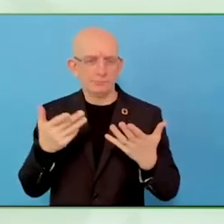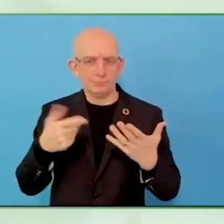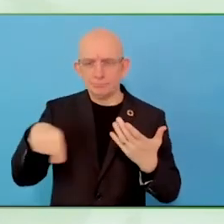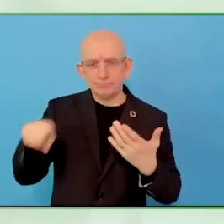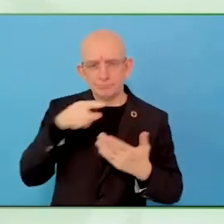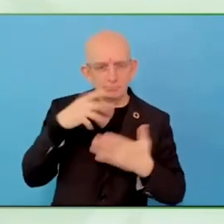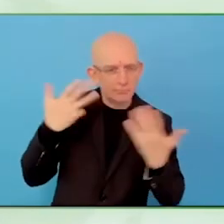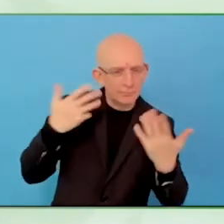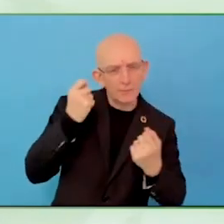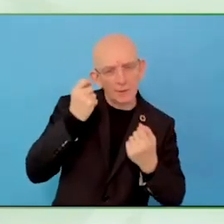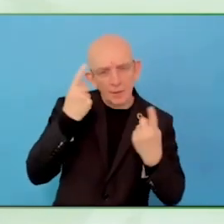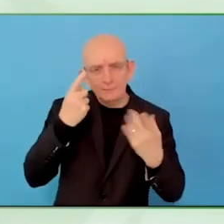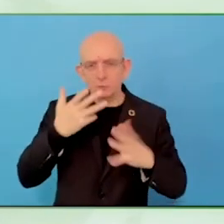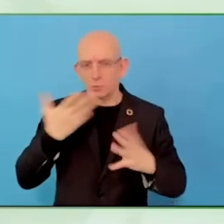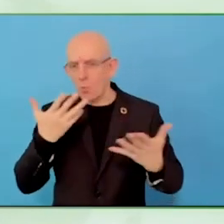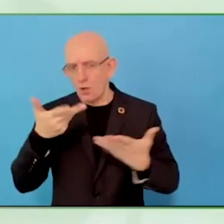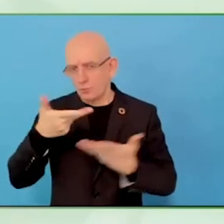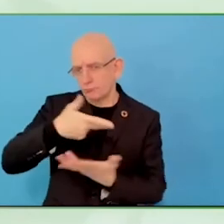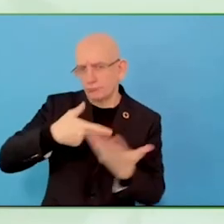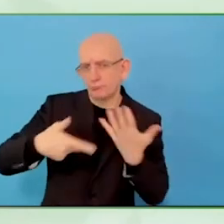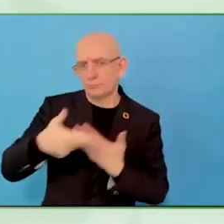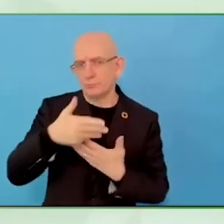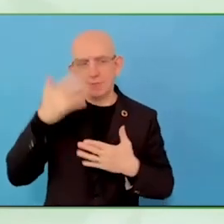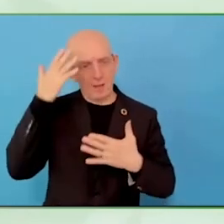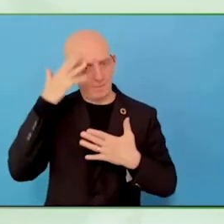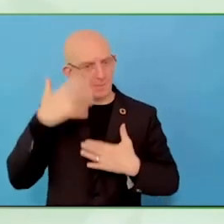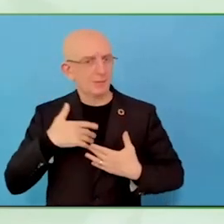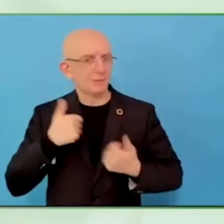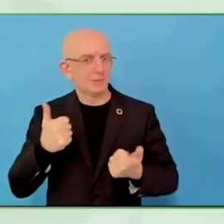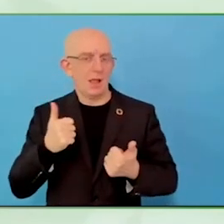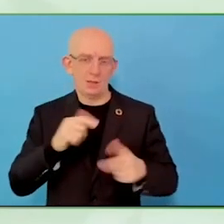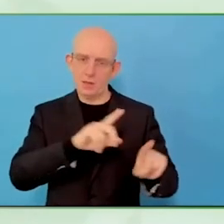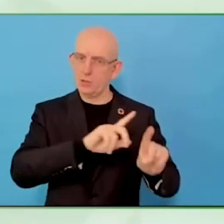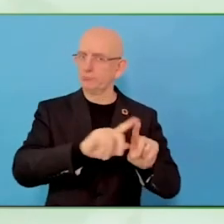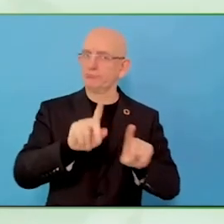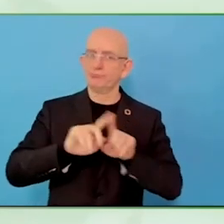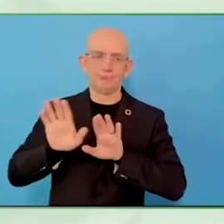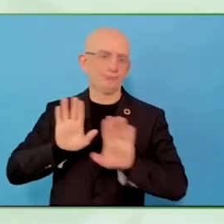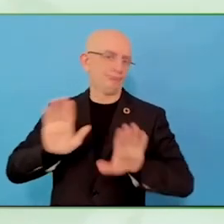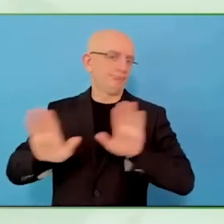So there are advocates of antistigma, Enosh is working on